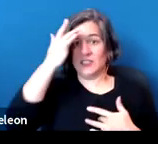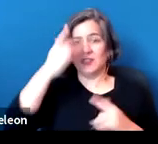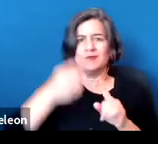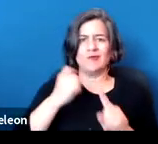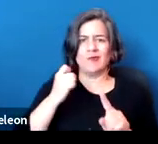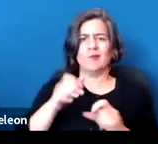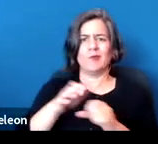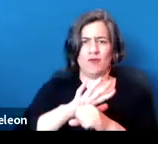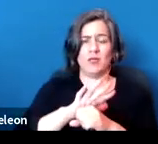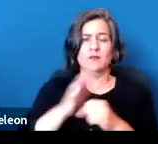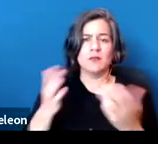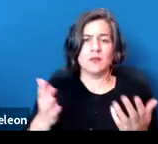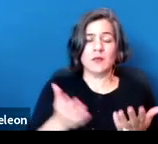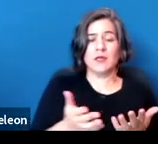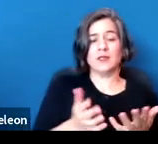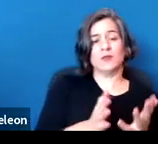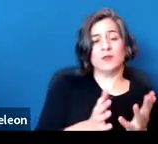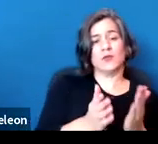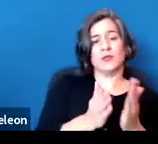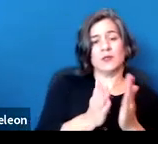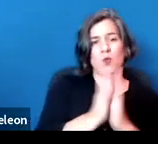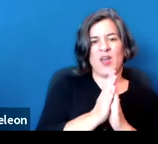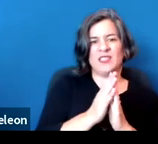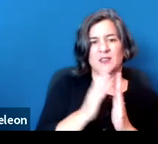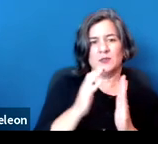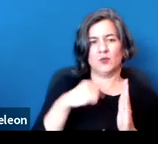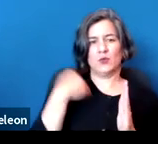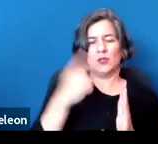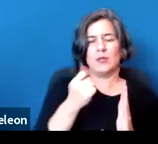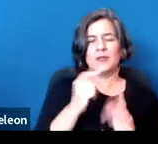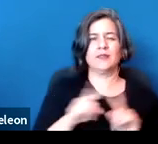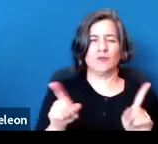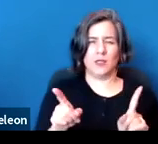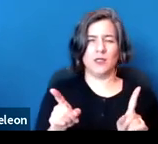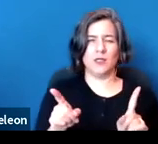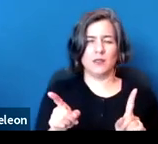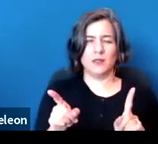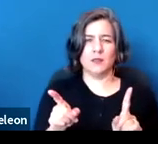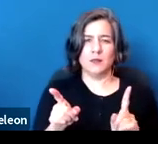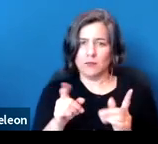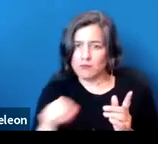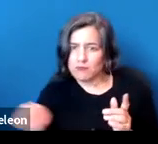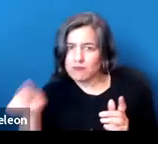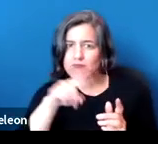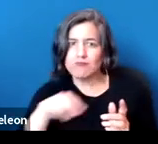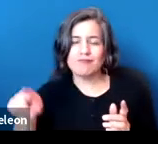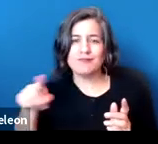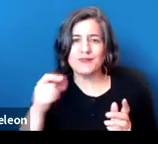but the request would probably look a little different. So I just wanted to make sure that folks understand that you don't need